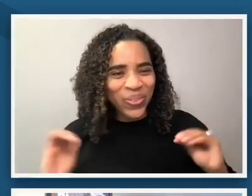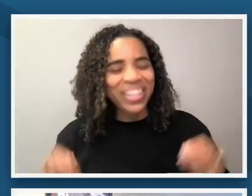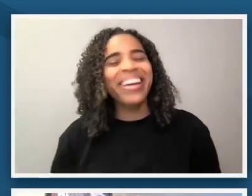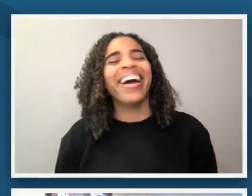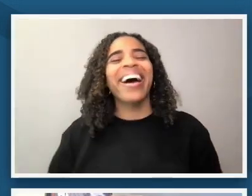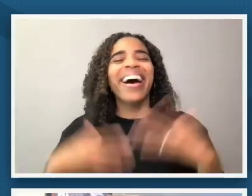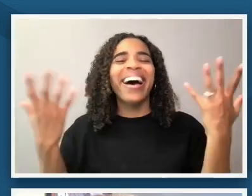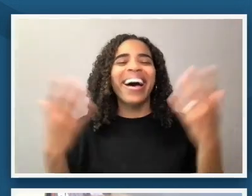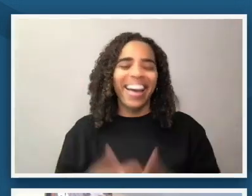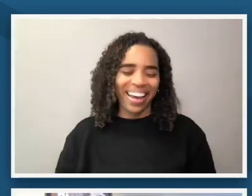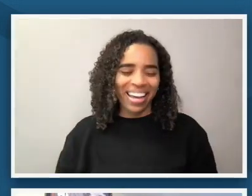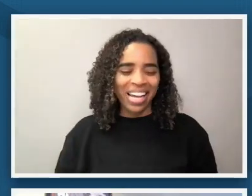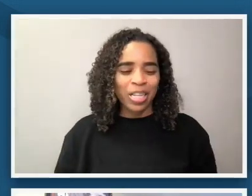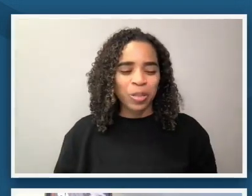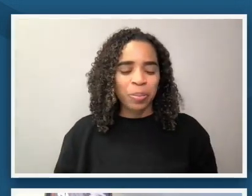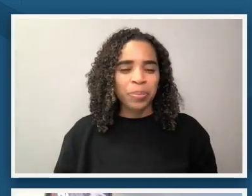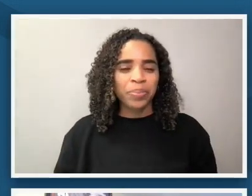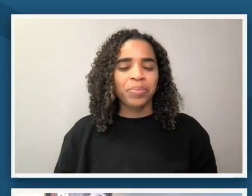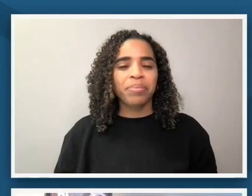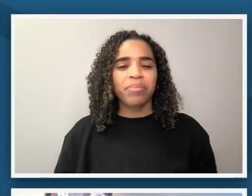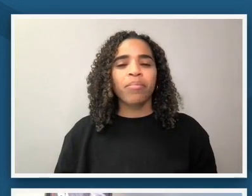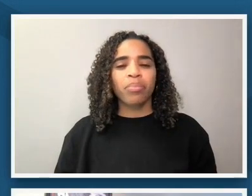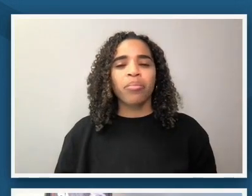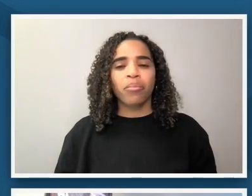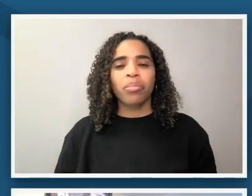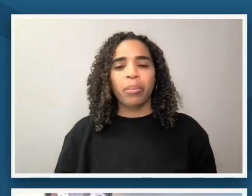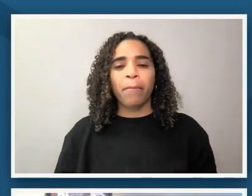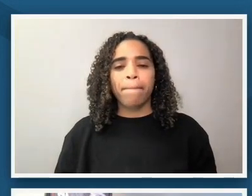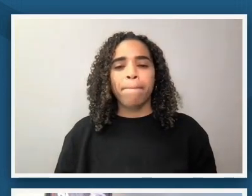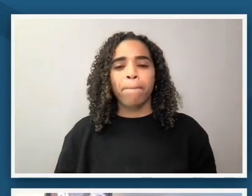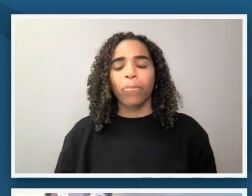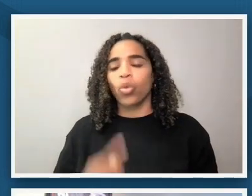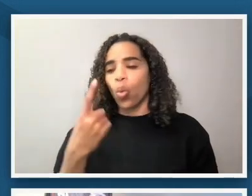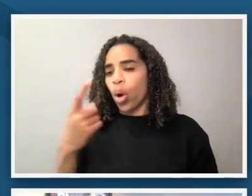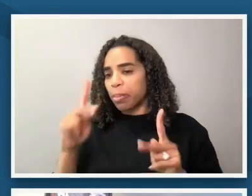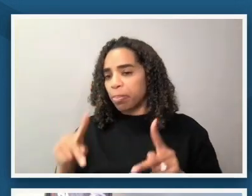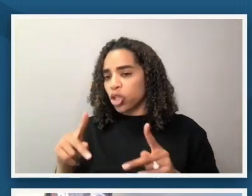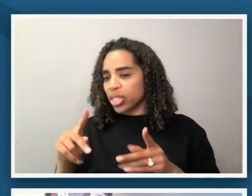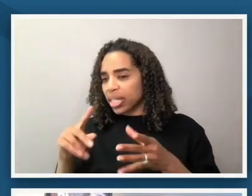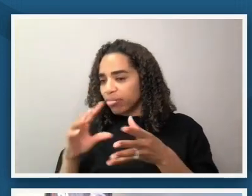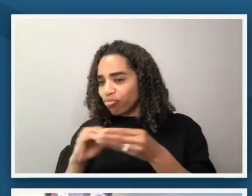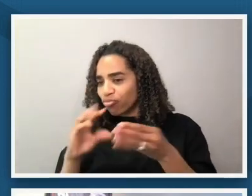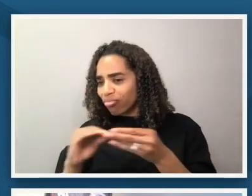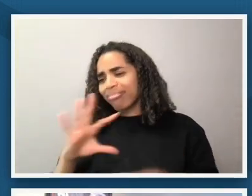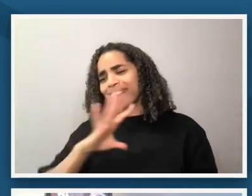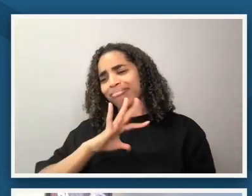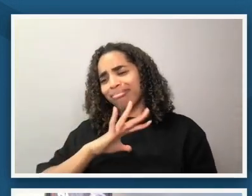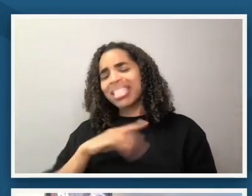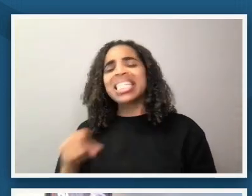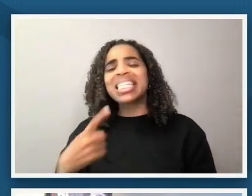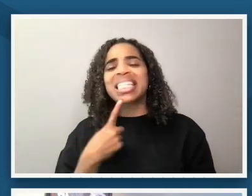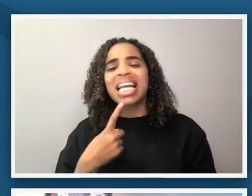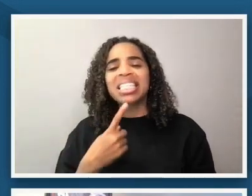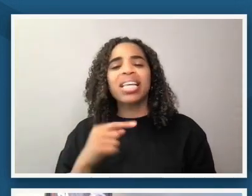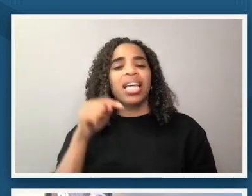um we did get a really lovely comment um one understanding is